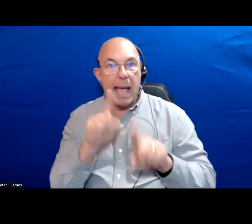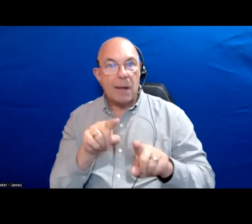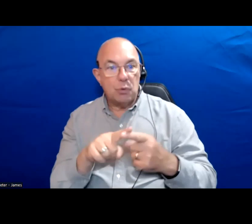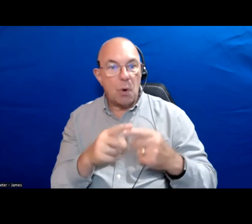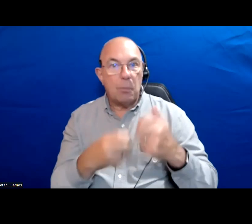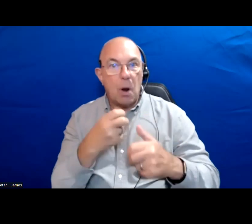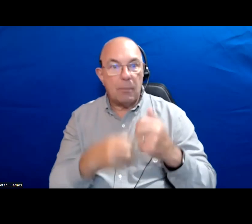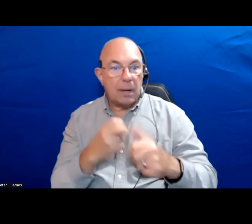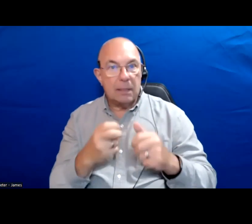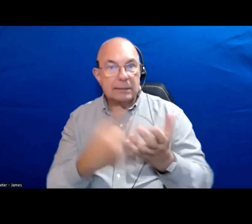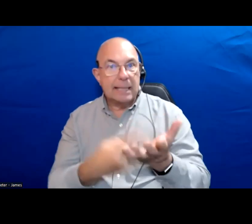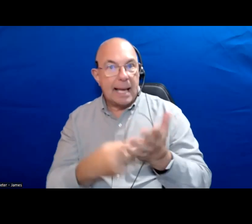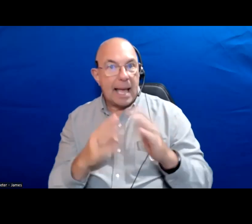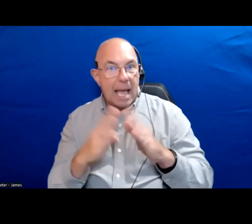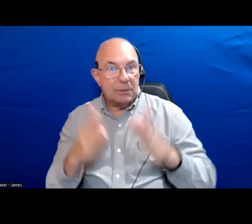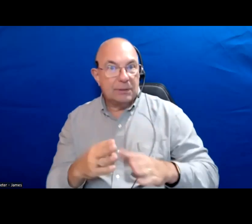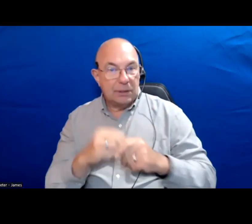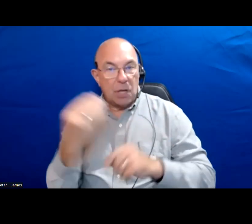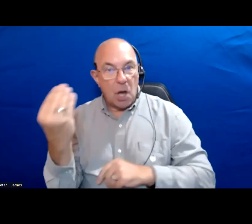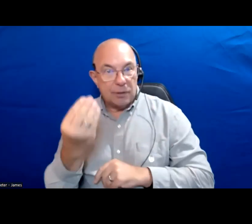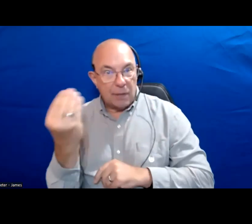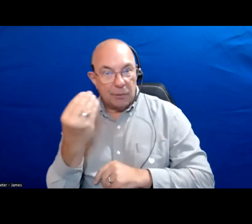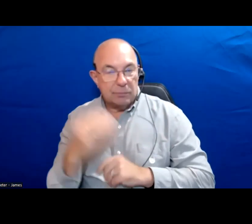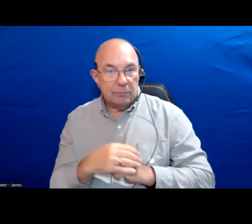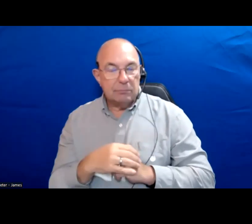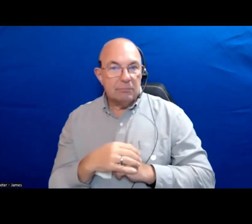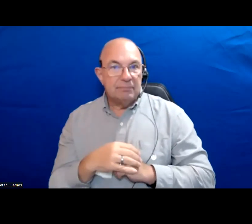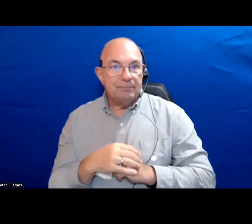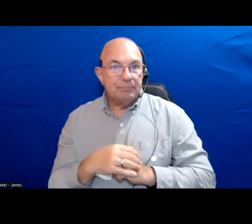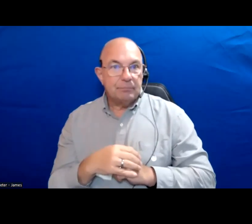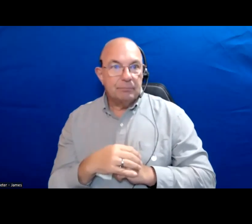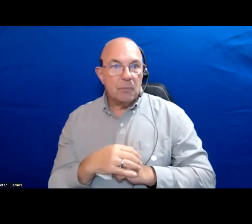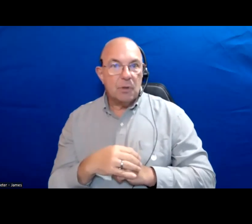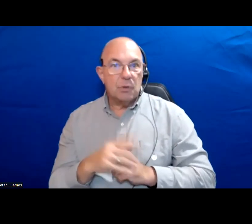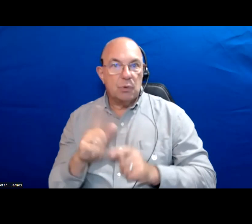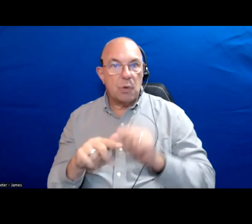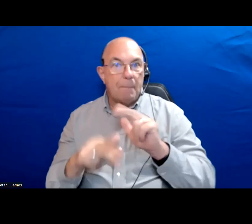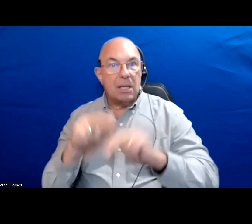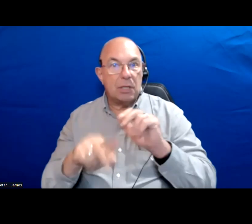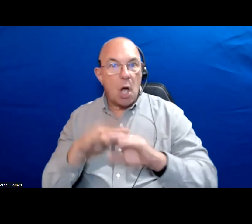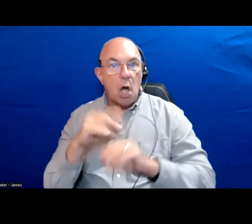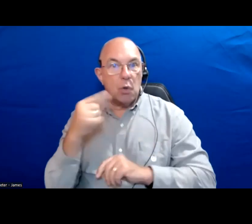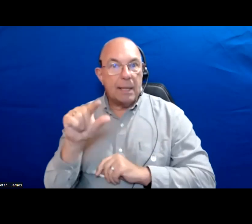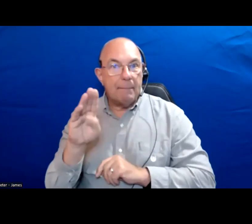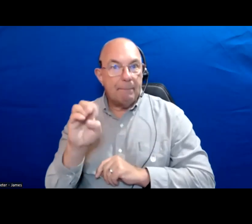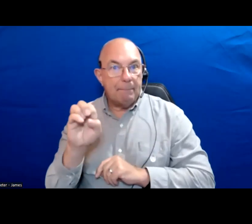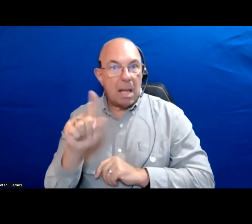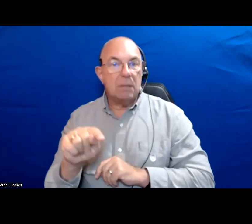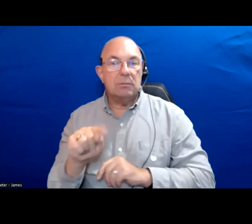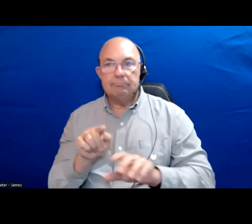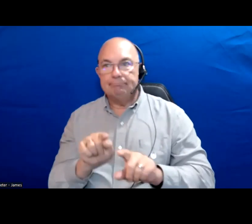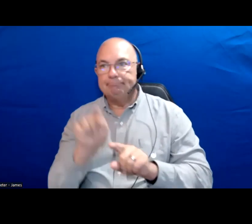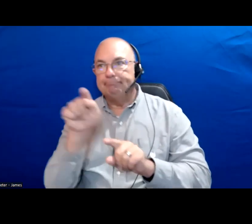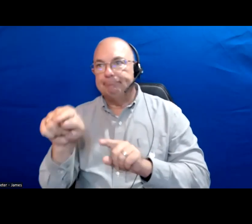problem of housing in Ontario is to build on the Greenbelt and build into areas where